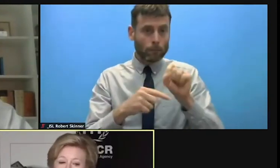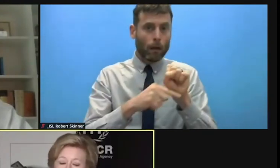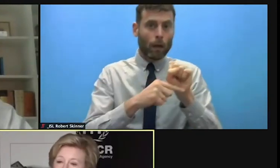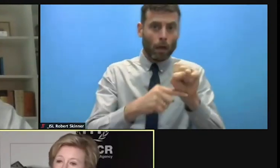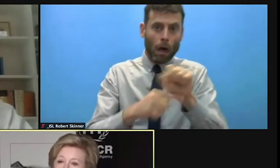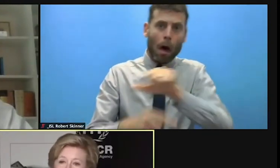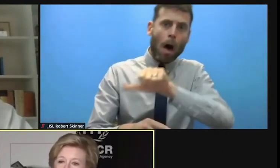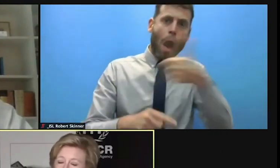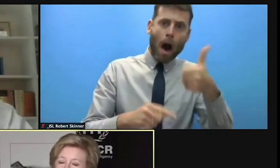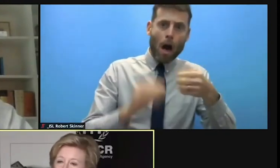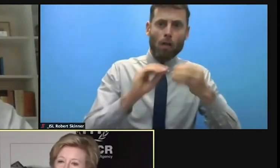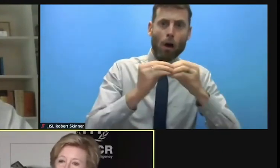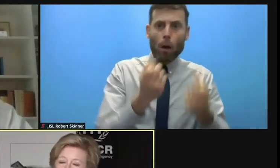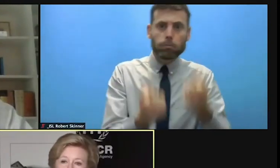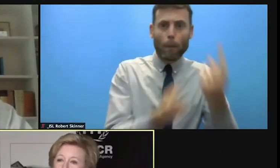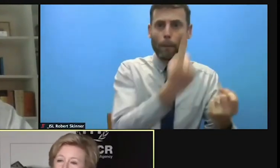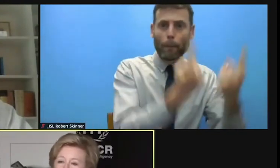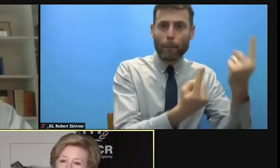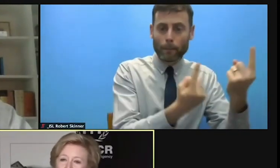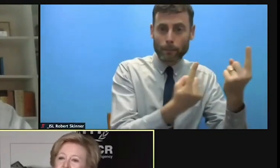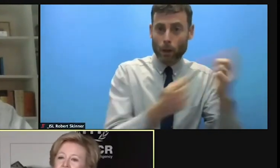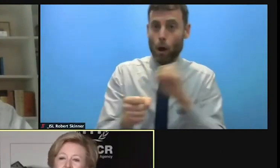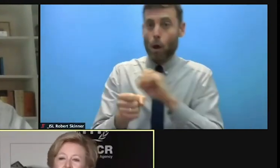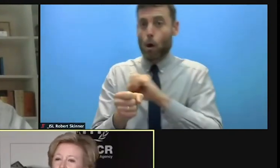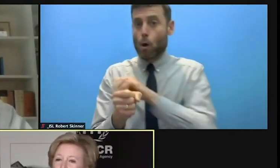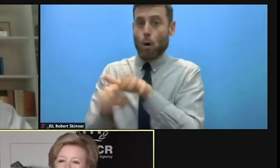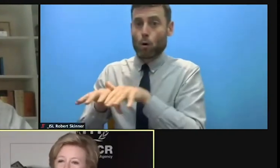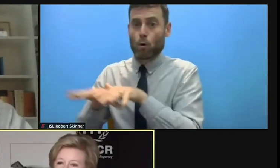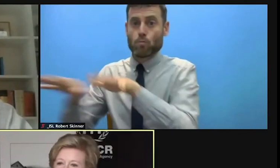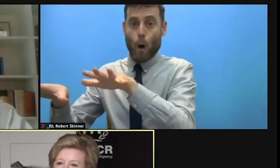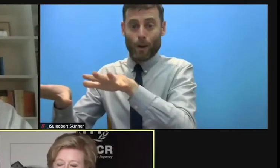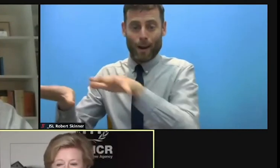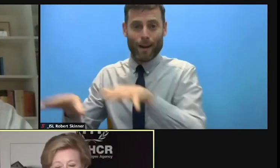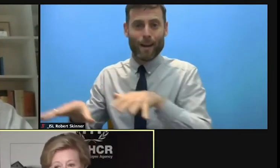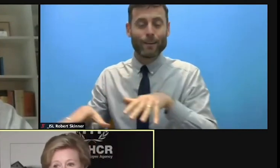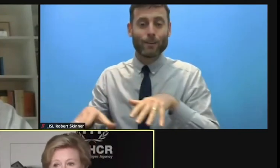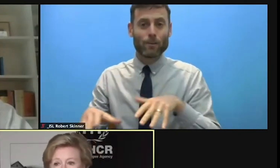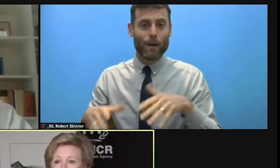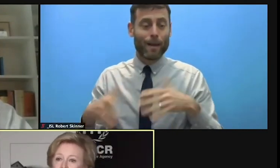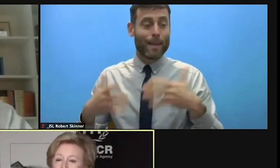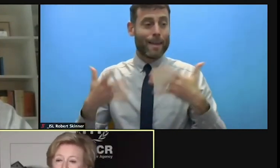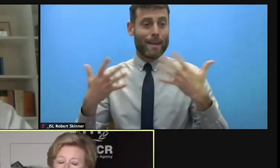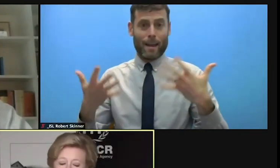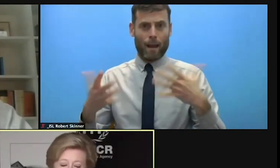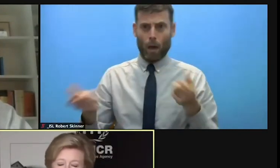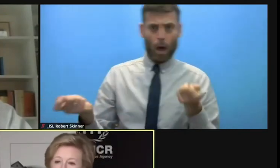we've simply forgotten or never knew they existed or don't care. They're too far away. Many people